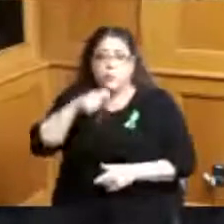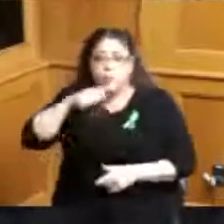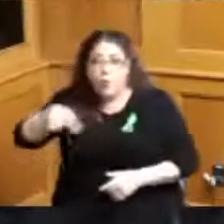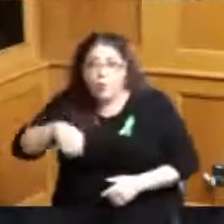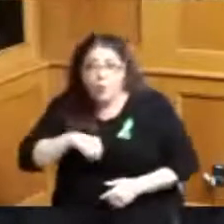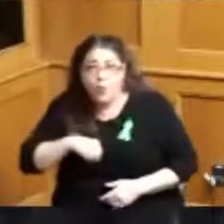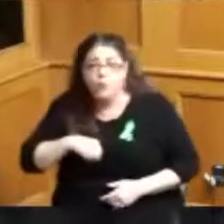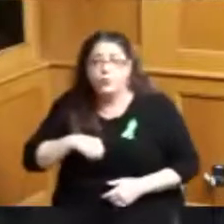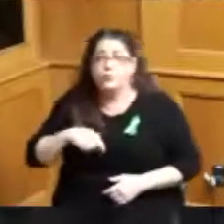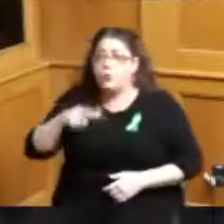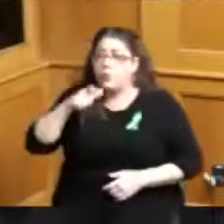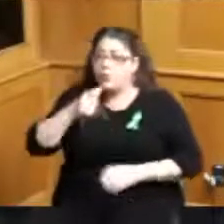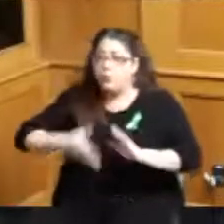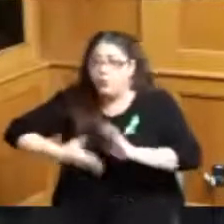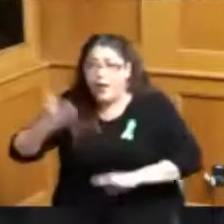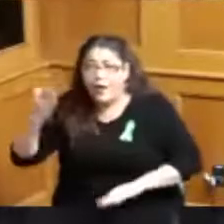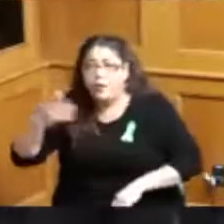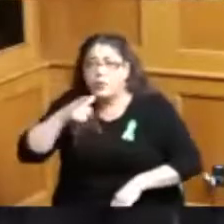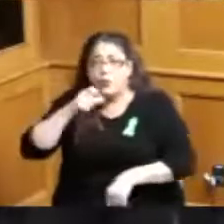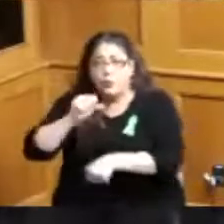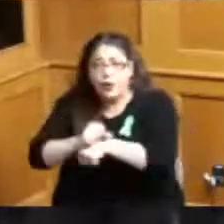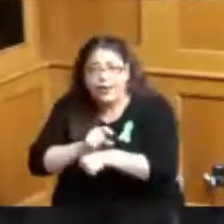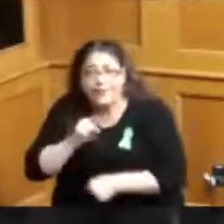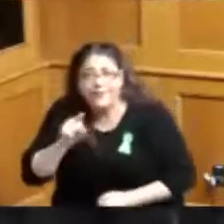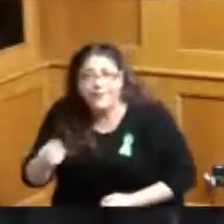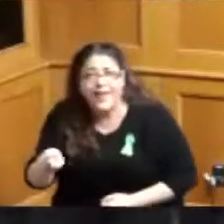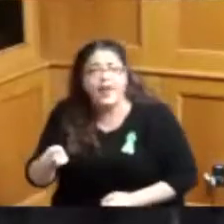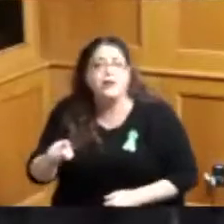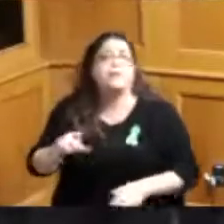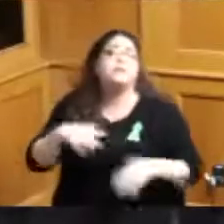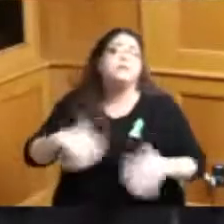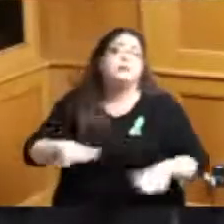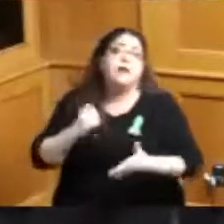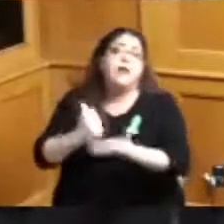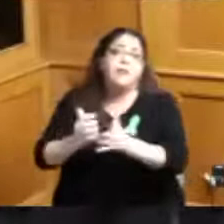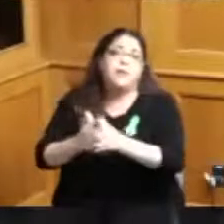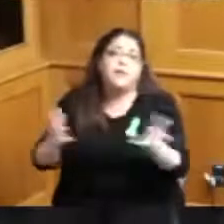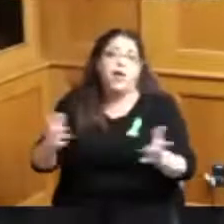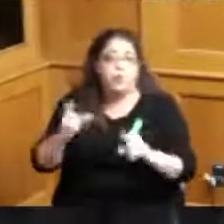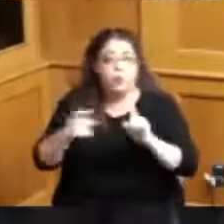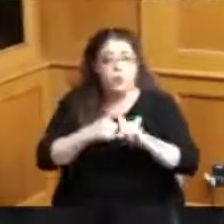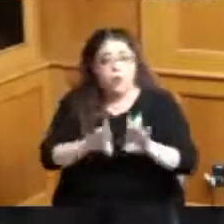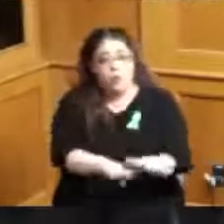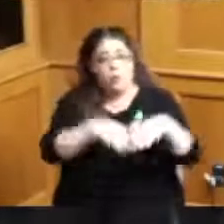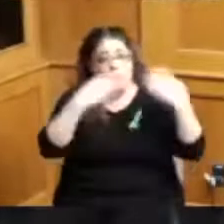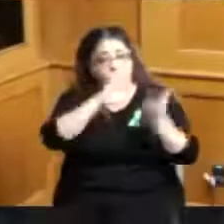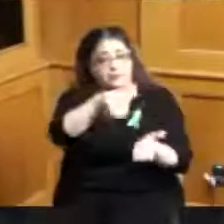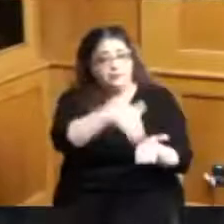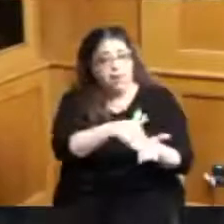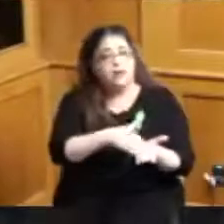they need that as well when I opened my center I wanted to help fix the problems with child care